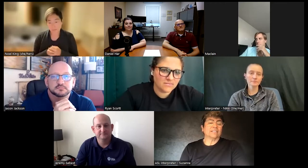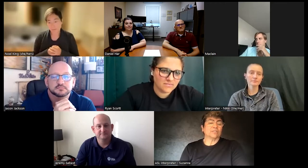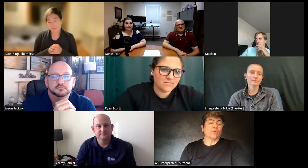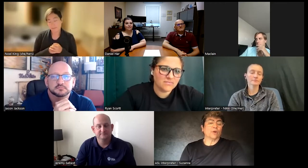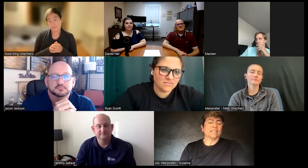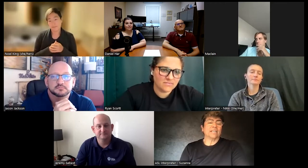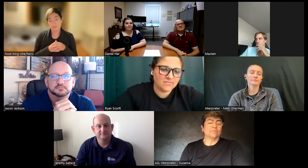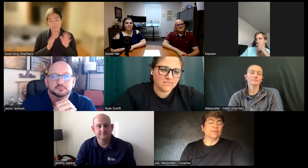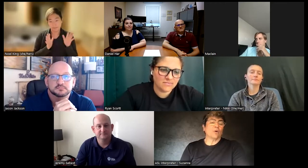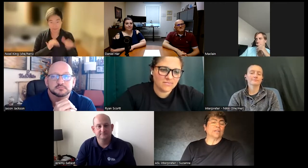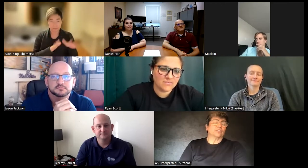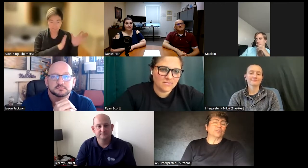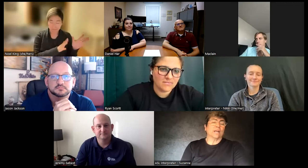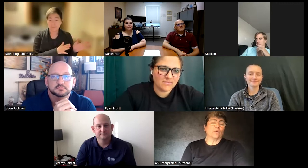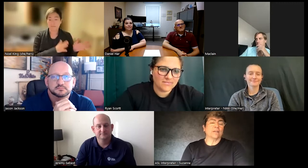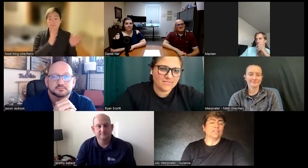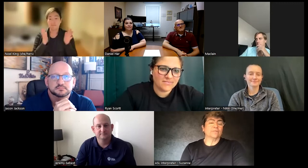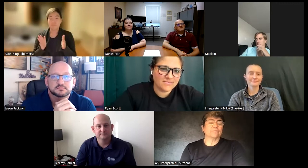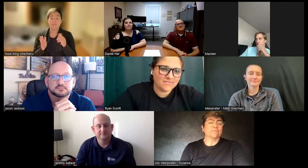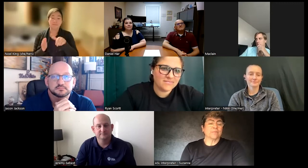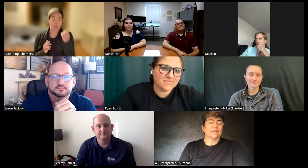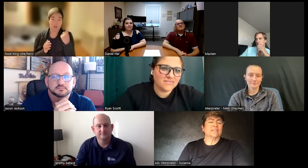their support keeps me going to do what I want to do